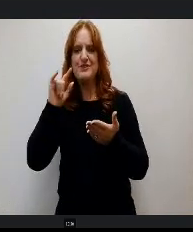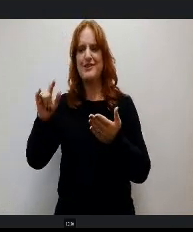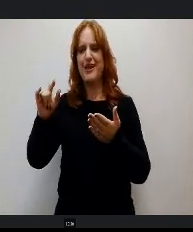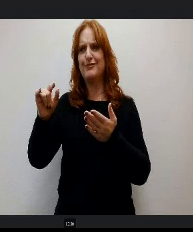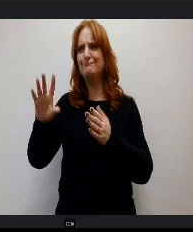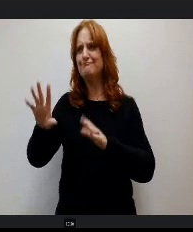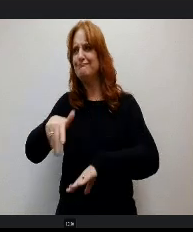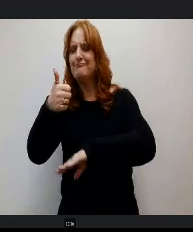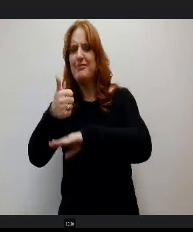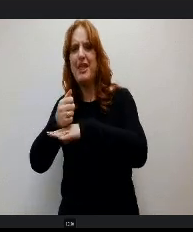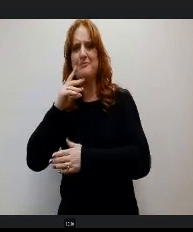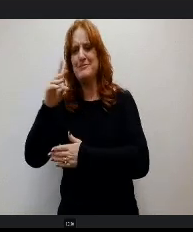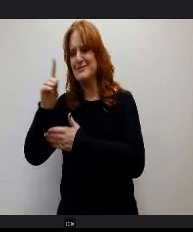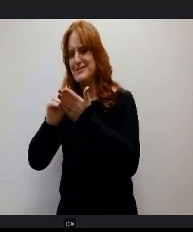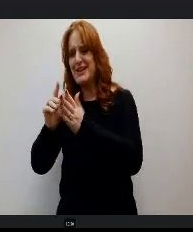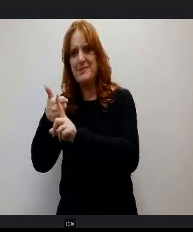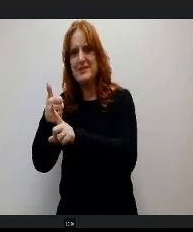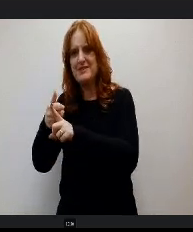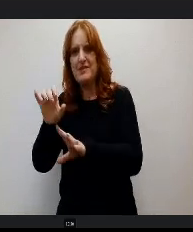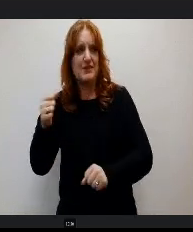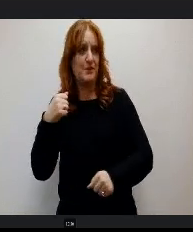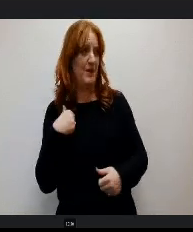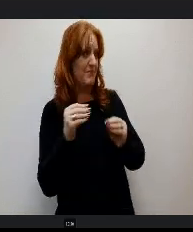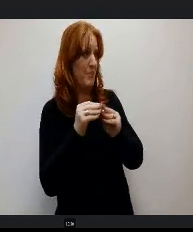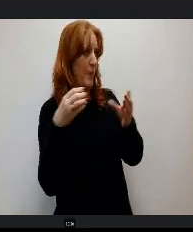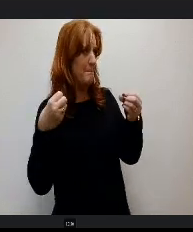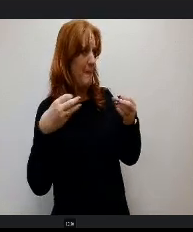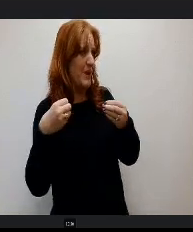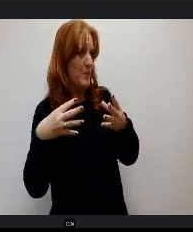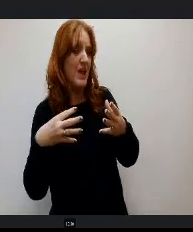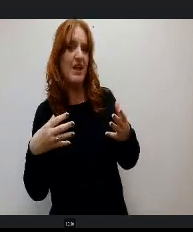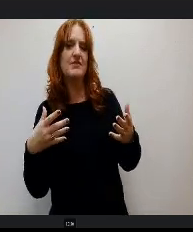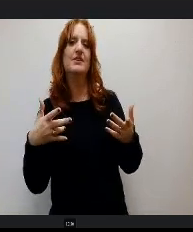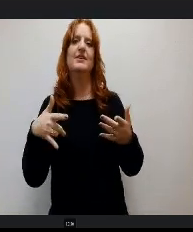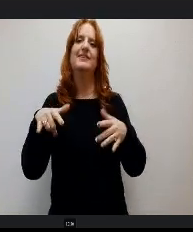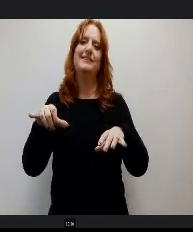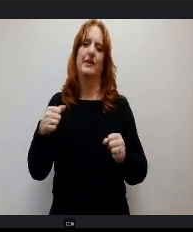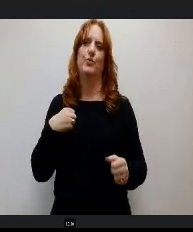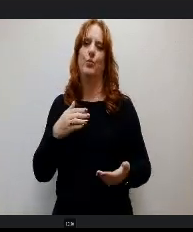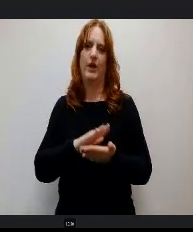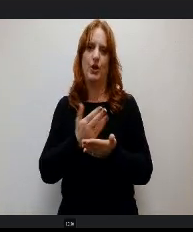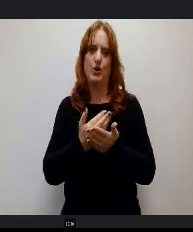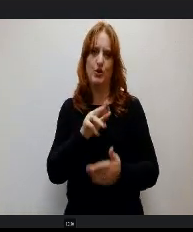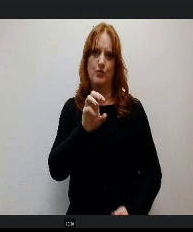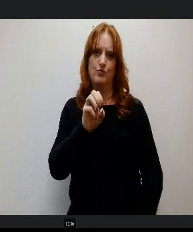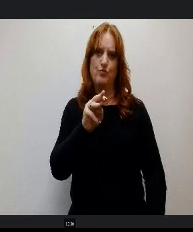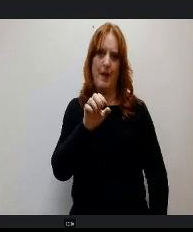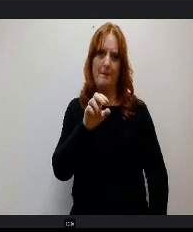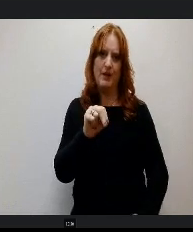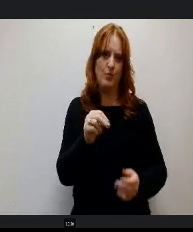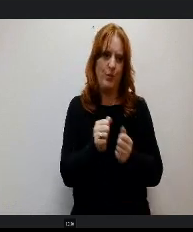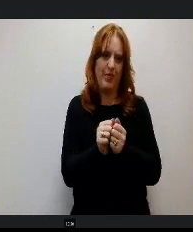they were can we have more microwaves? And yes, we cook ok ramen without water sometimes, and it smells terrible, but I'm like if we don't each them how to do this.